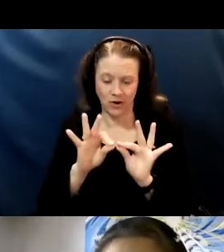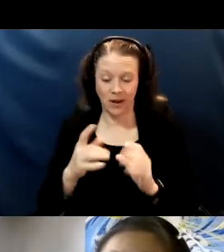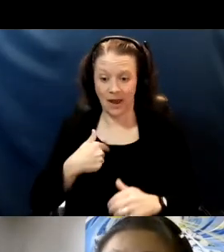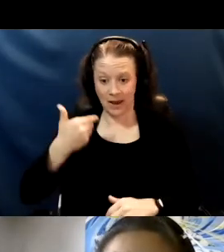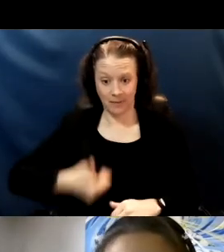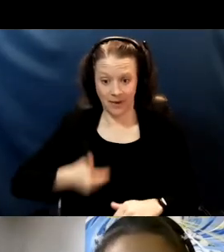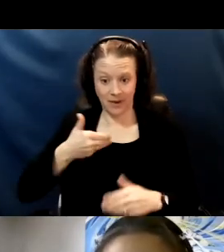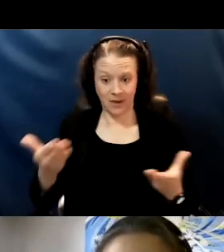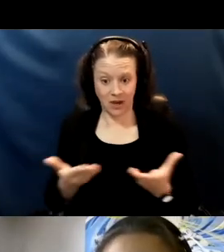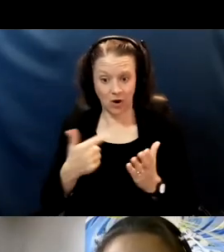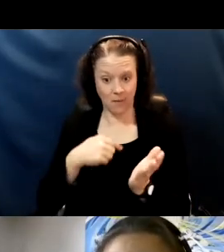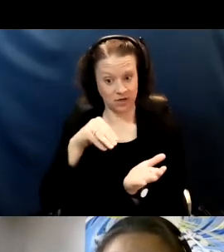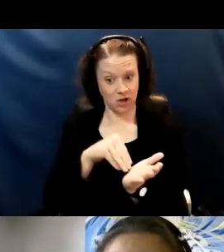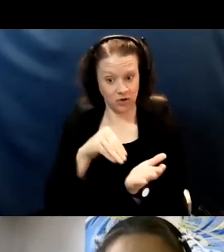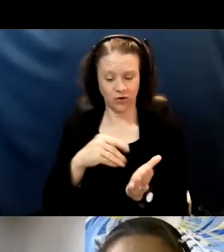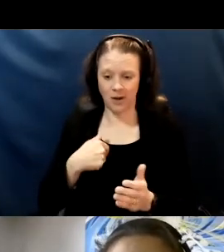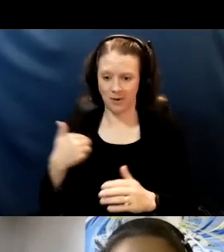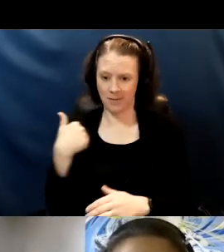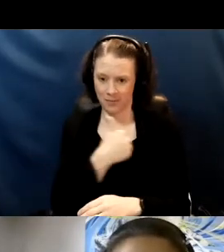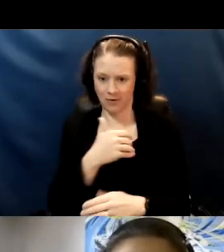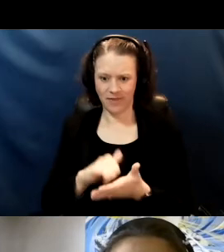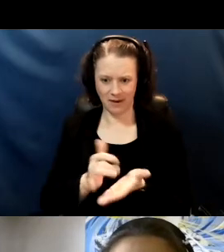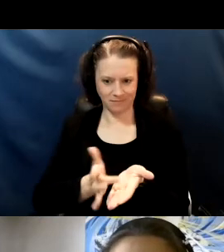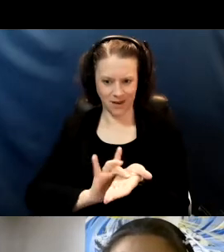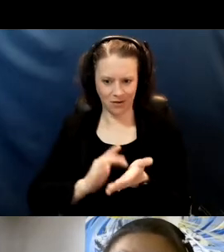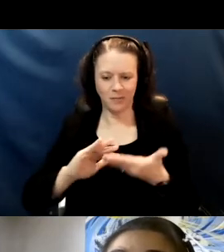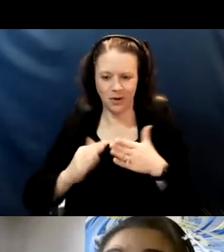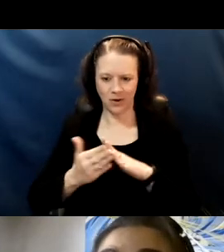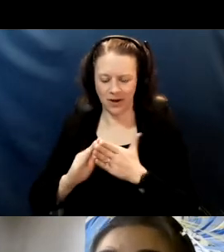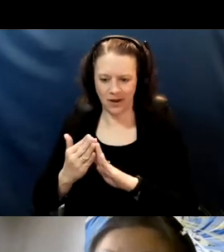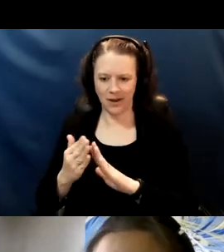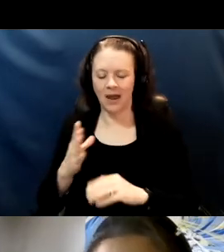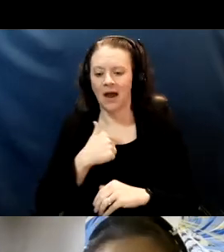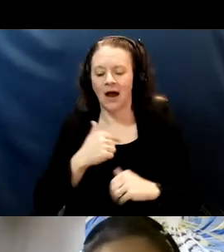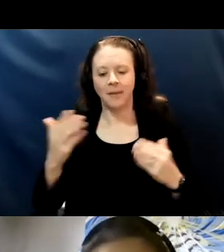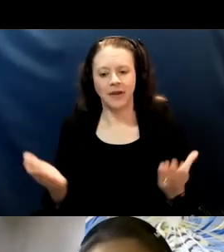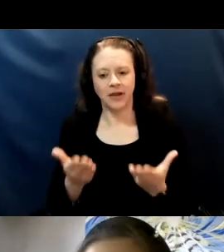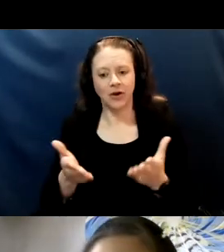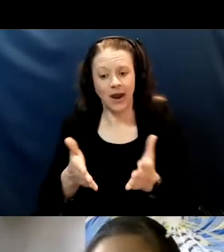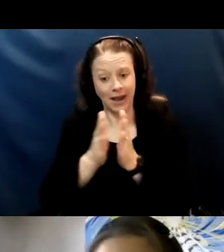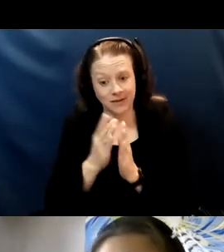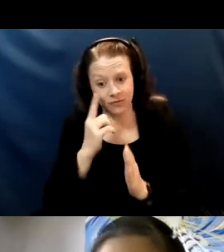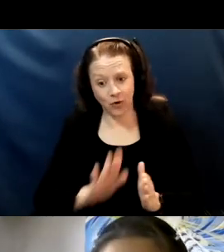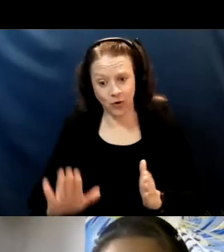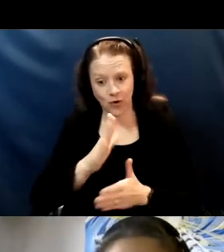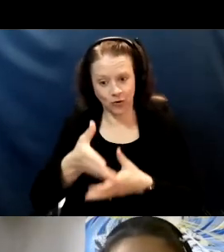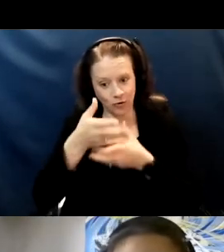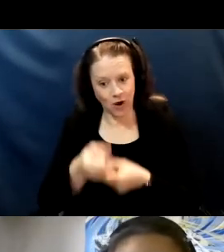as a member of that medical community. And I'm here I'm asking for your trust as I present information to you.